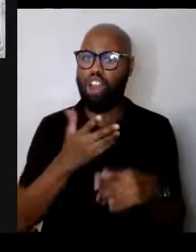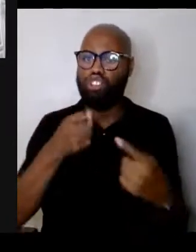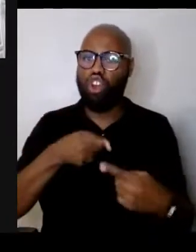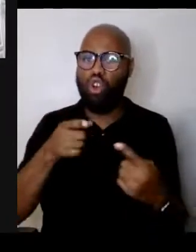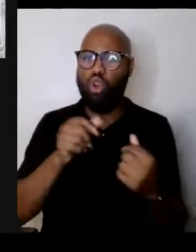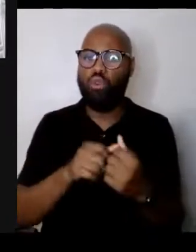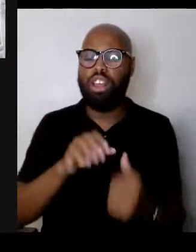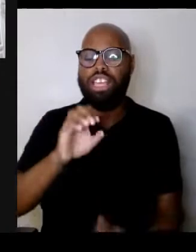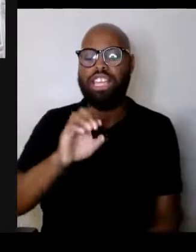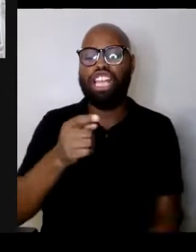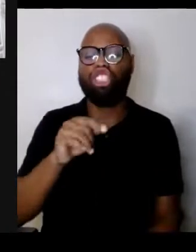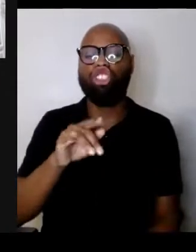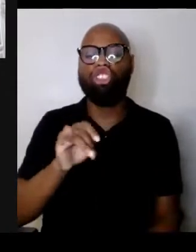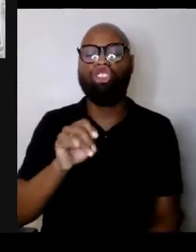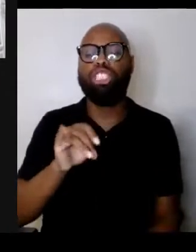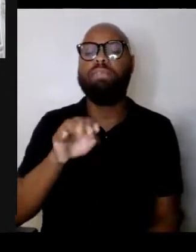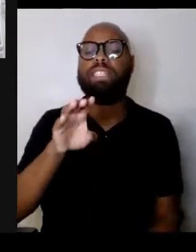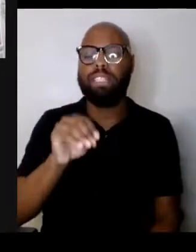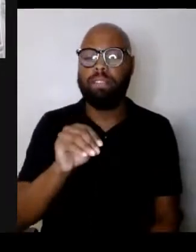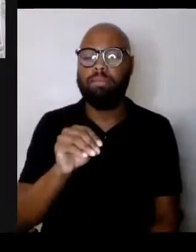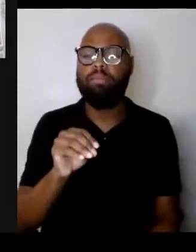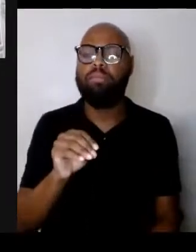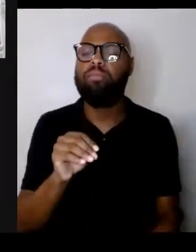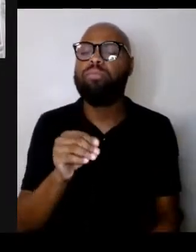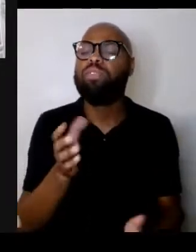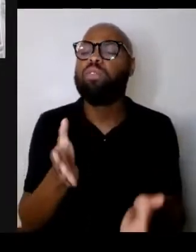Let's turn that question to Ilse and Sonja if we could.